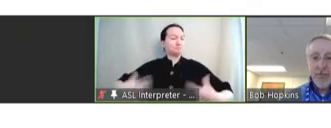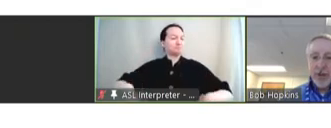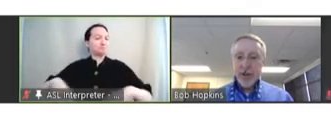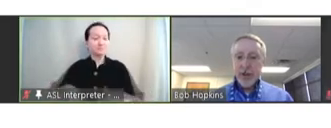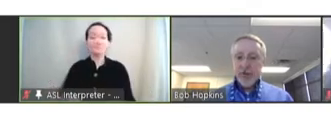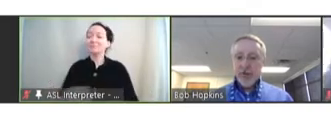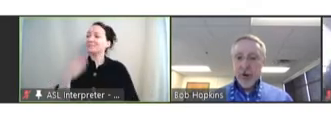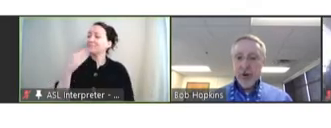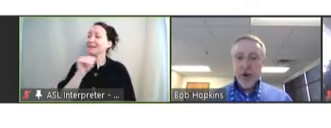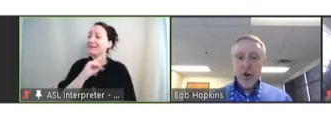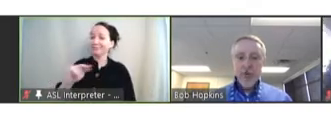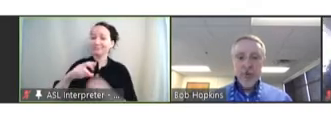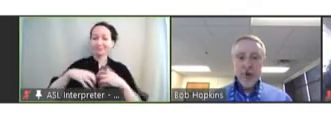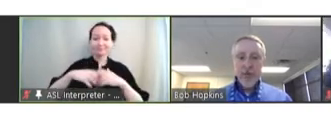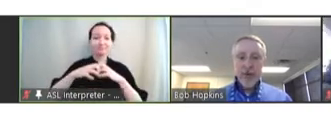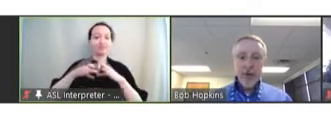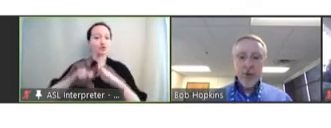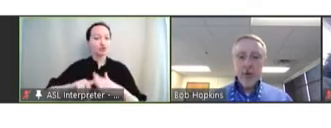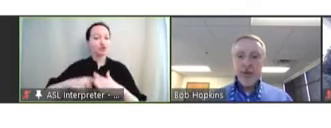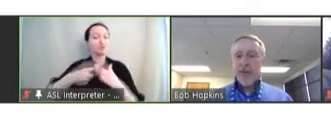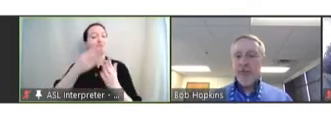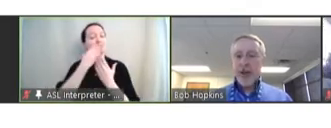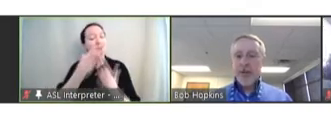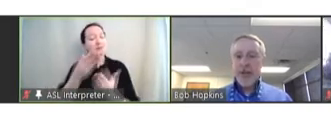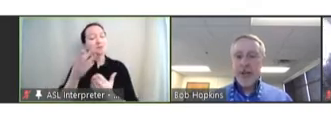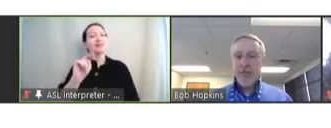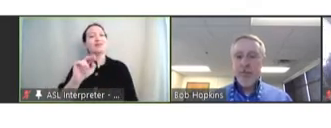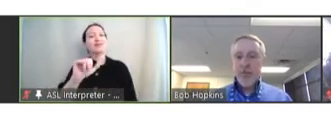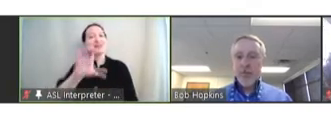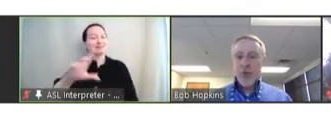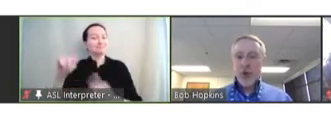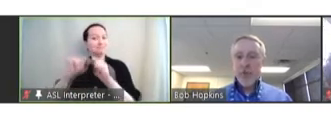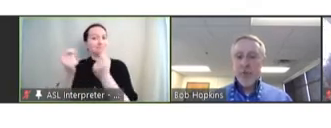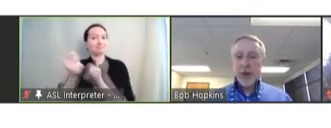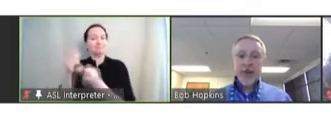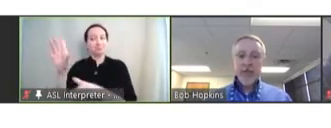for getting us started. I also want to thank you and the NVAC team for its work in planning this